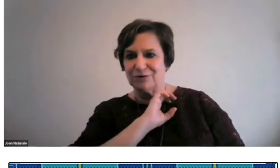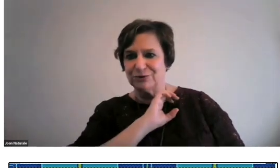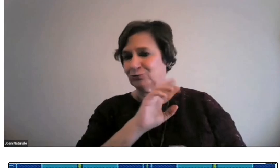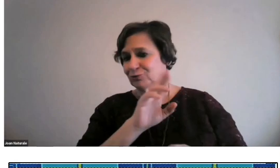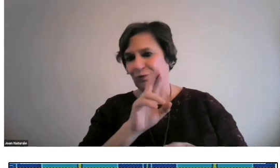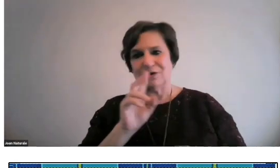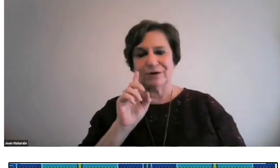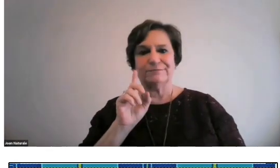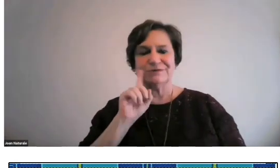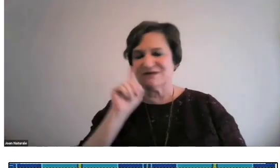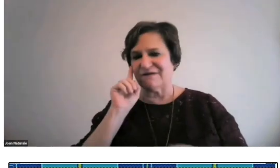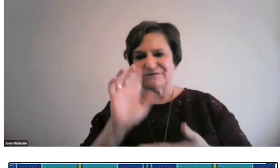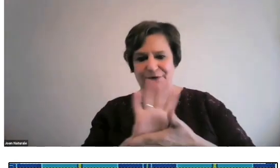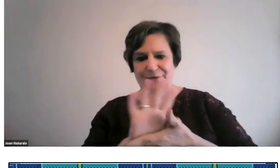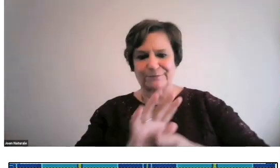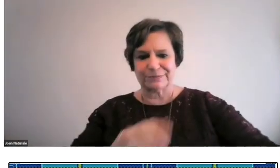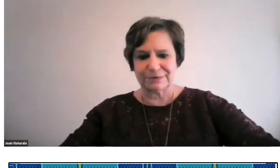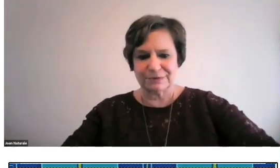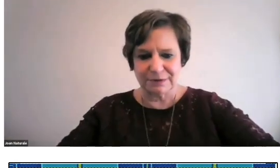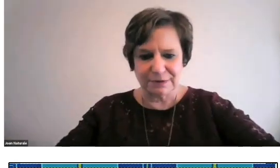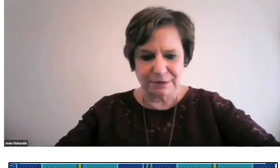with deaf characters or deaf films.